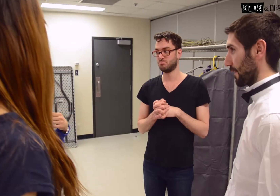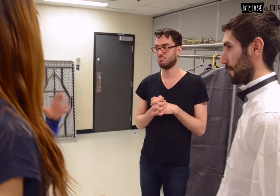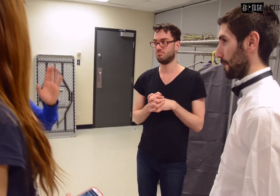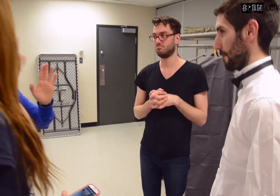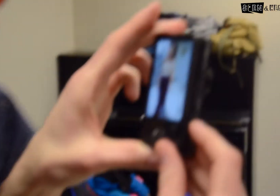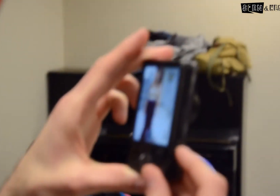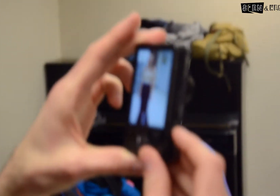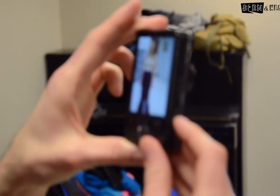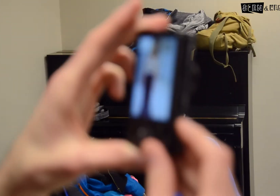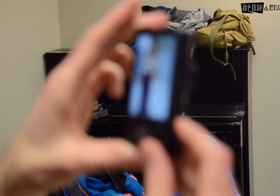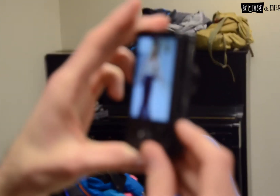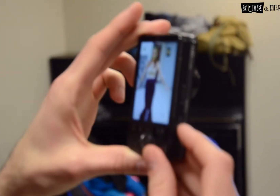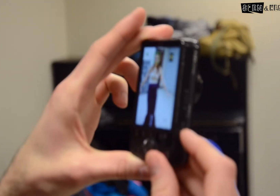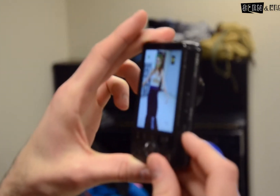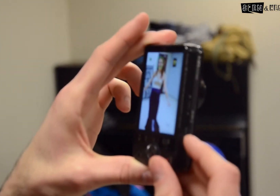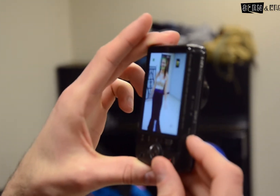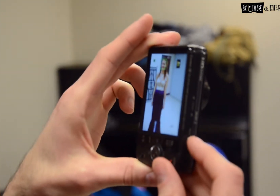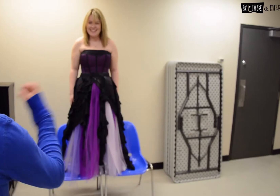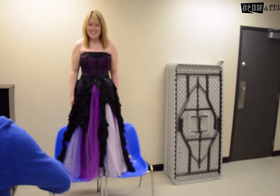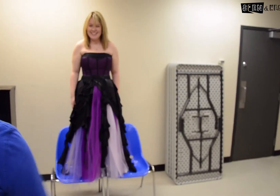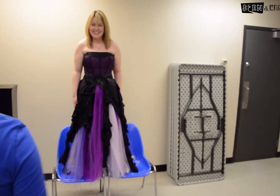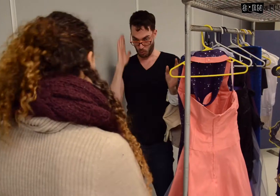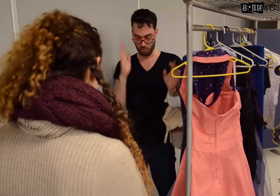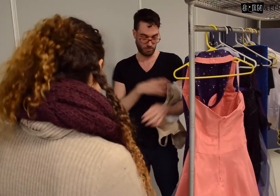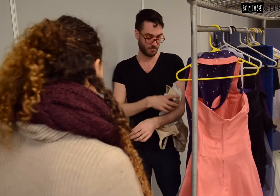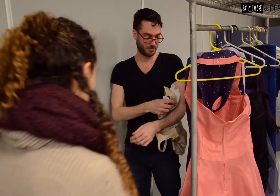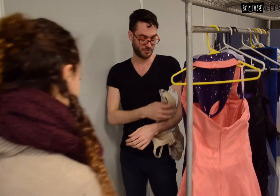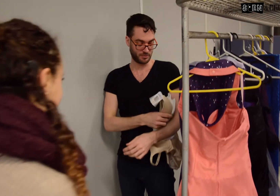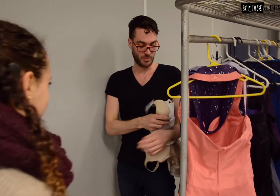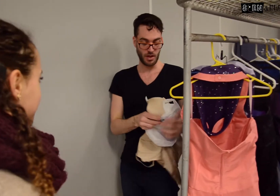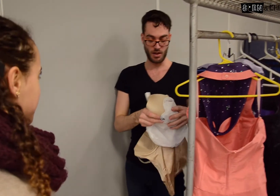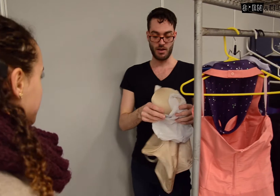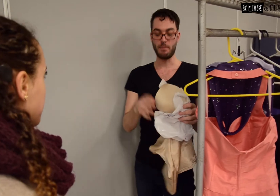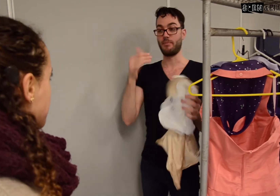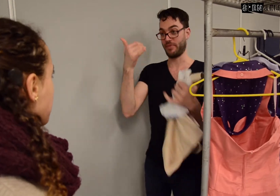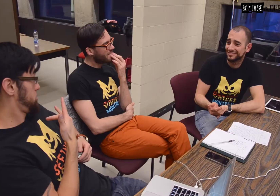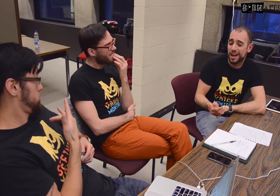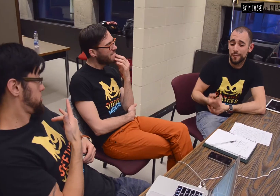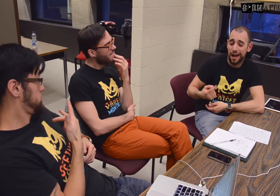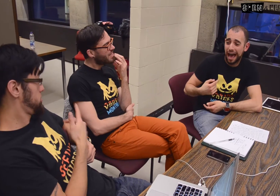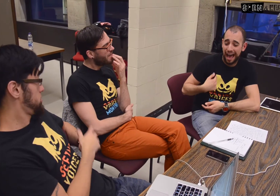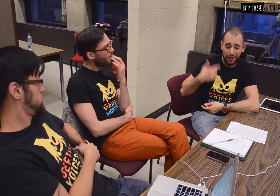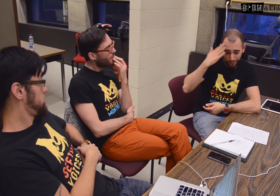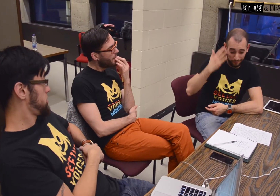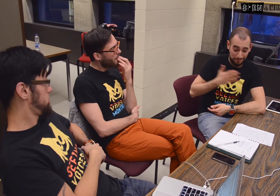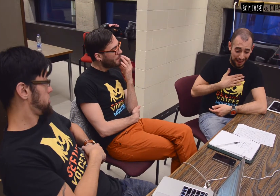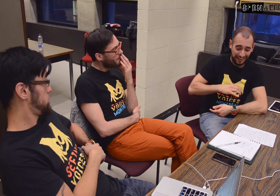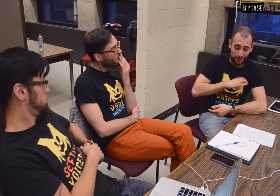Seeing Voices is a really patient group of people Especially the Deaf actors who were really patient with me in the fact that